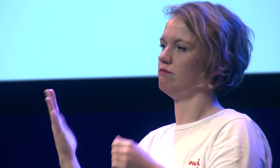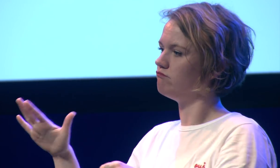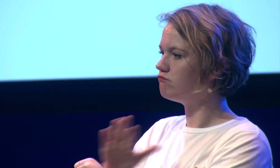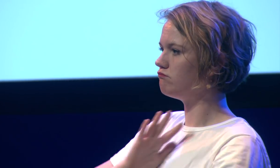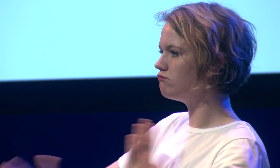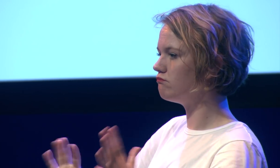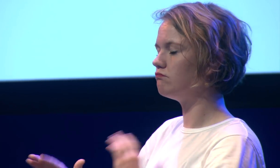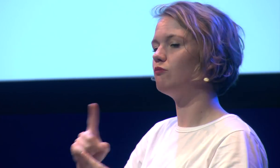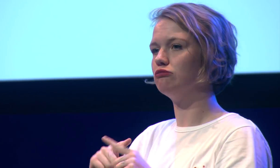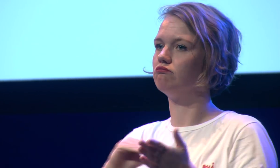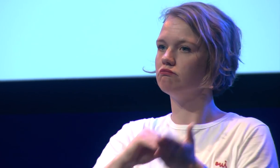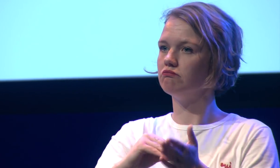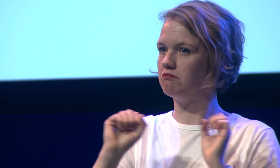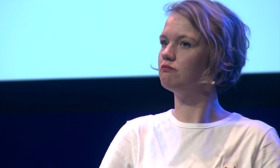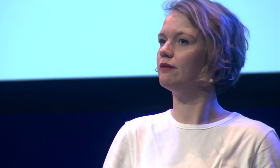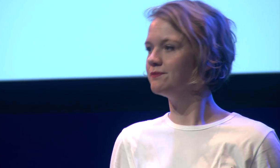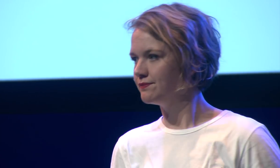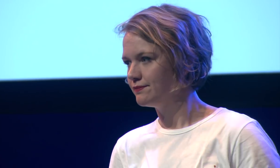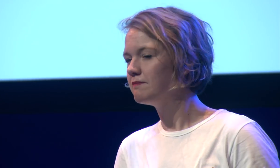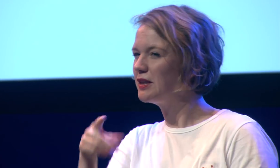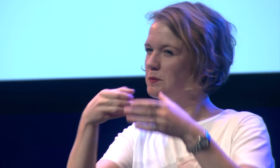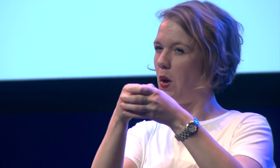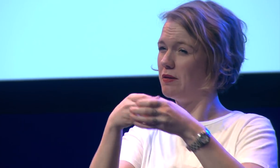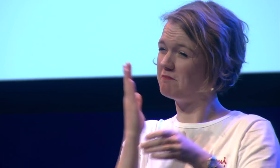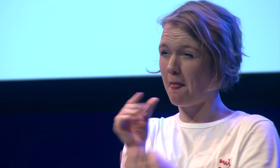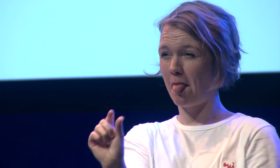bilingual who master the spoken language of that country and their sign language